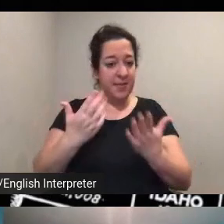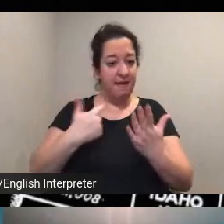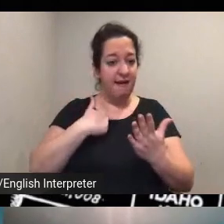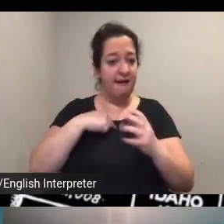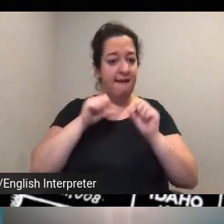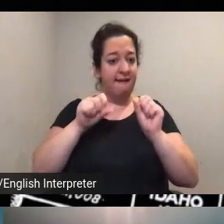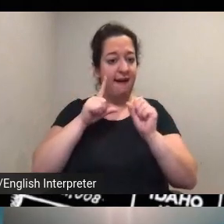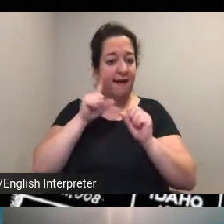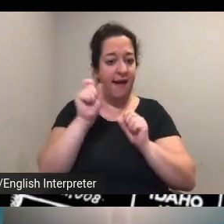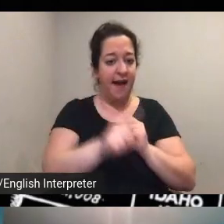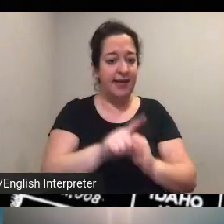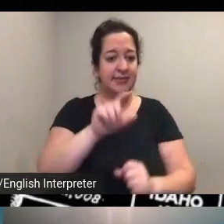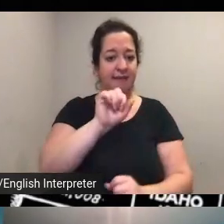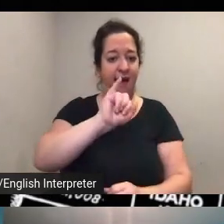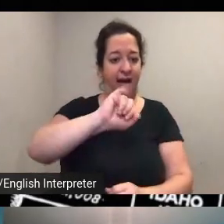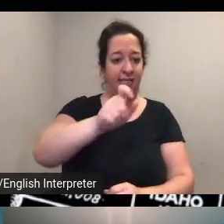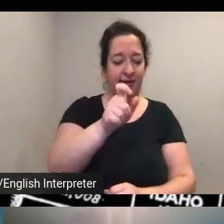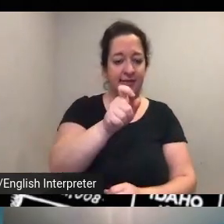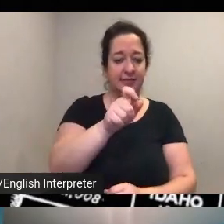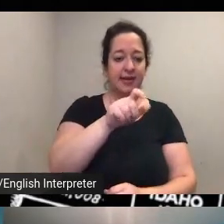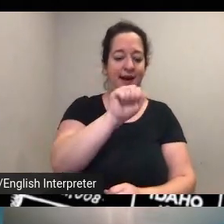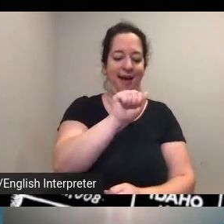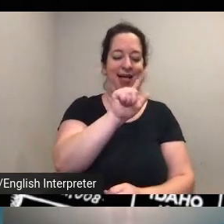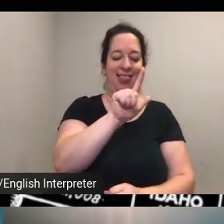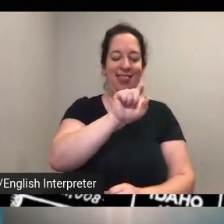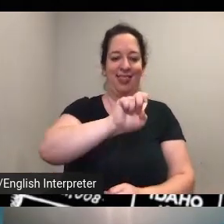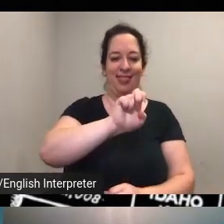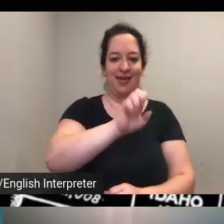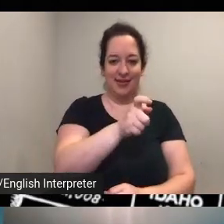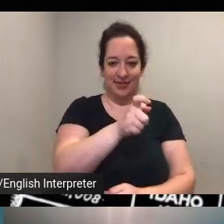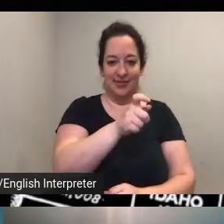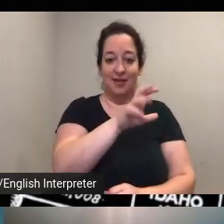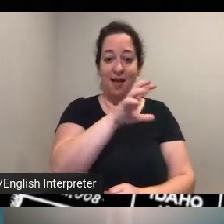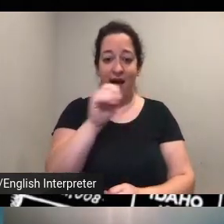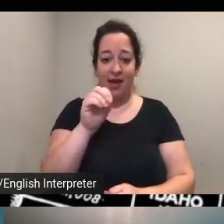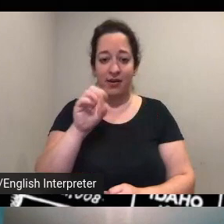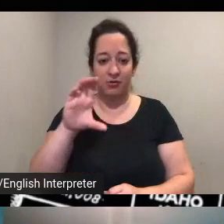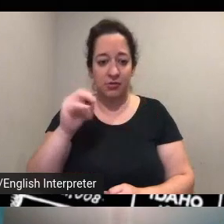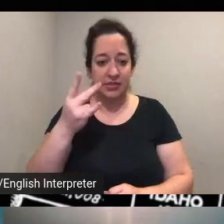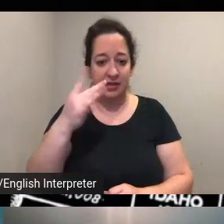alex and christina uh anything surprise you about this